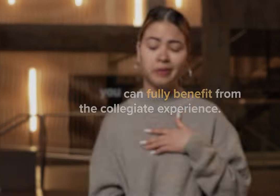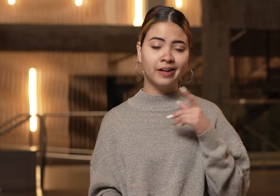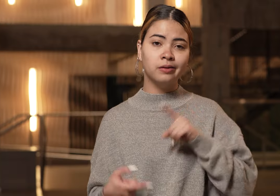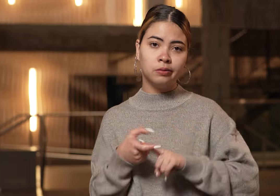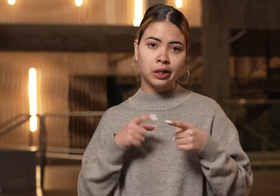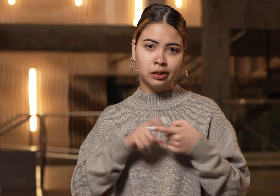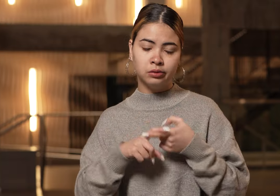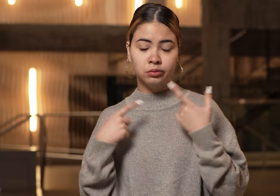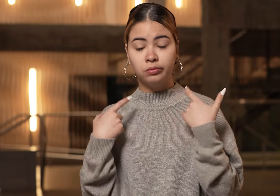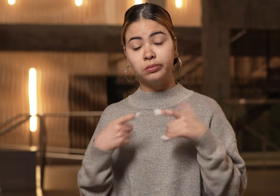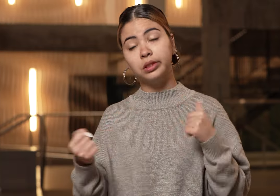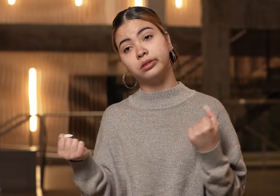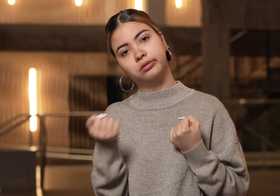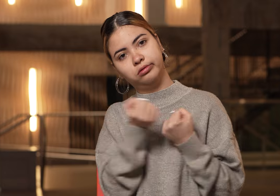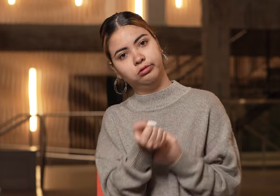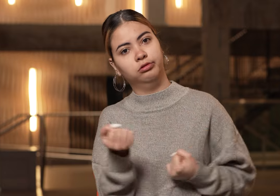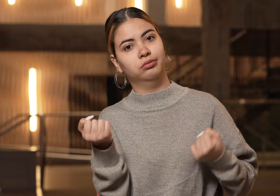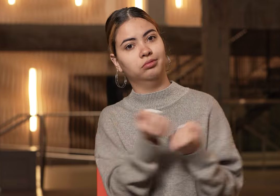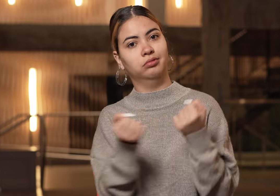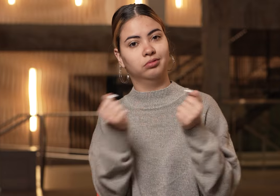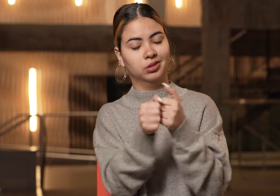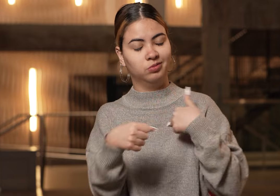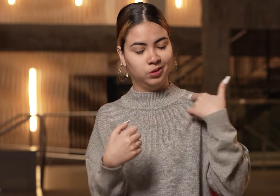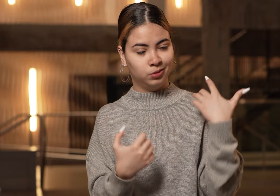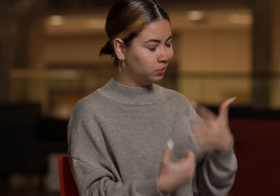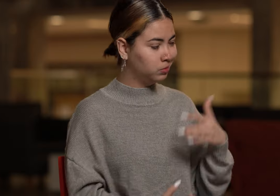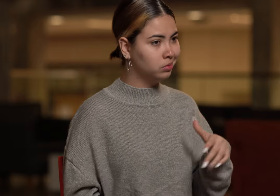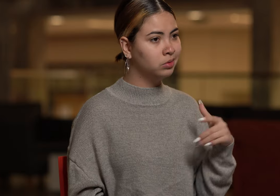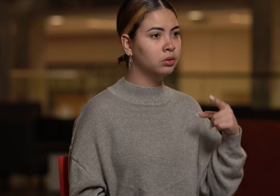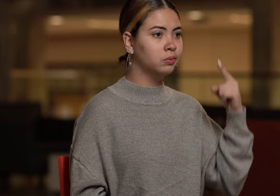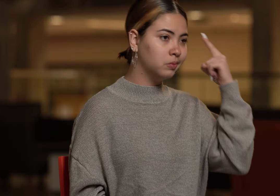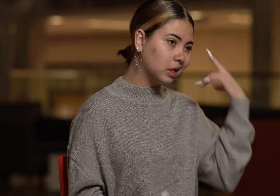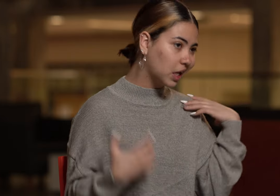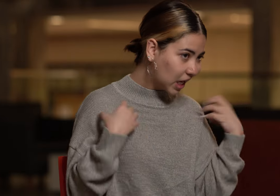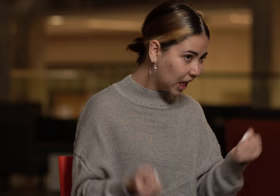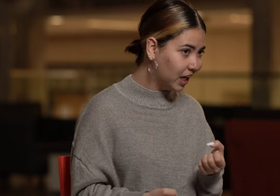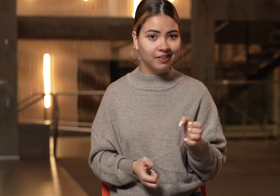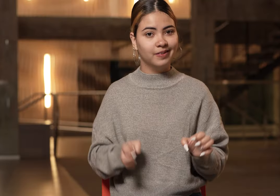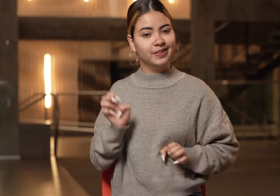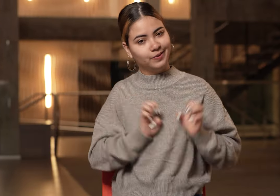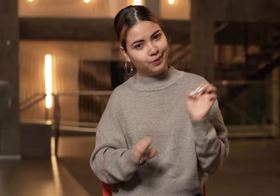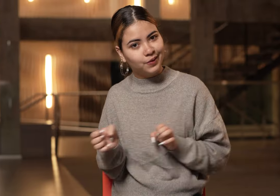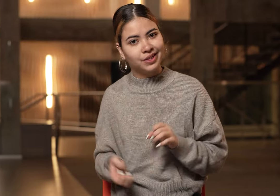My friends have been my biggest supporters, whether it be mental health or emotional,